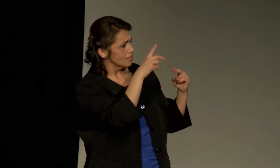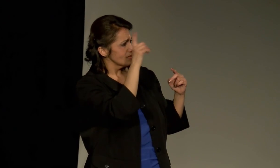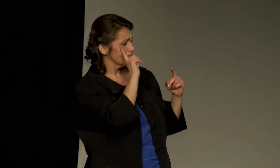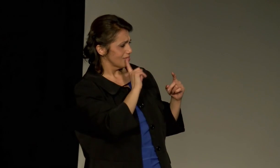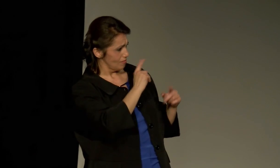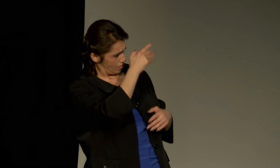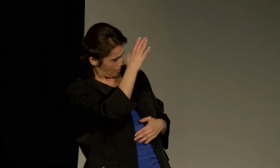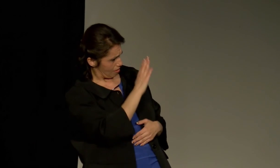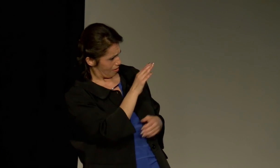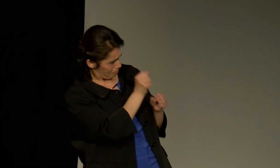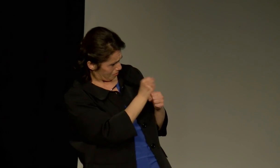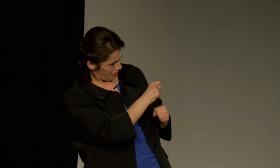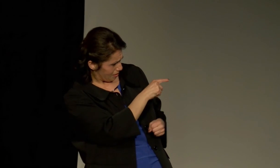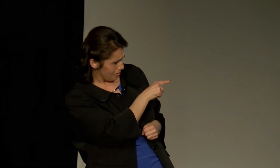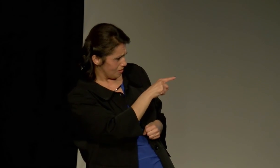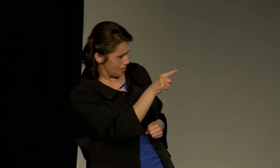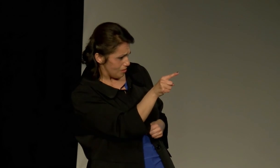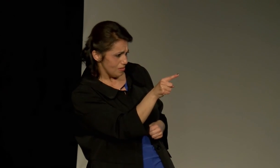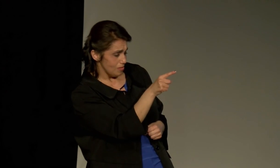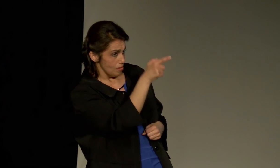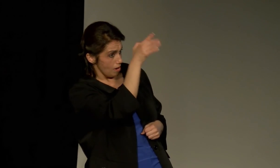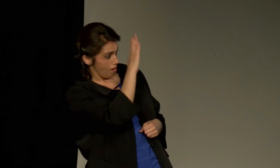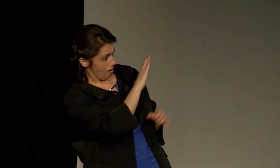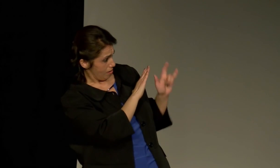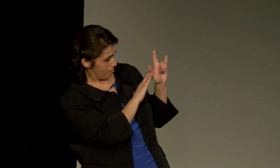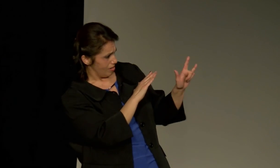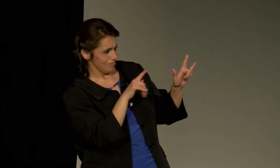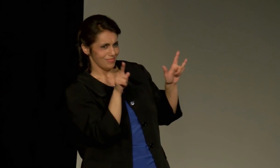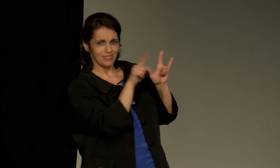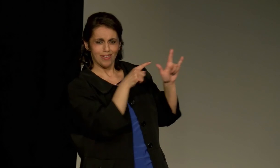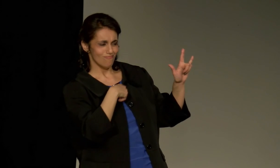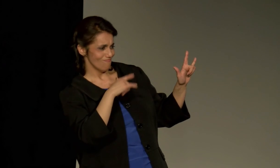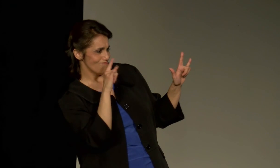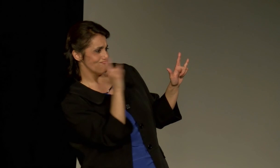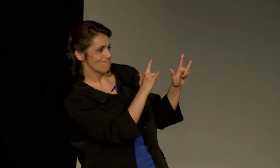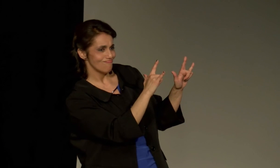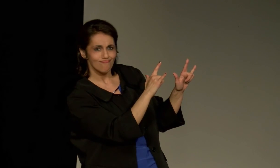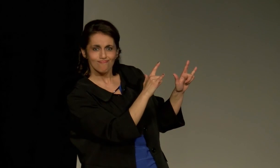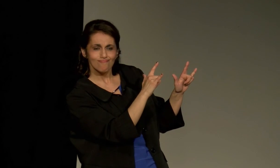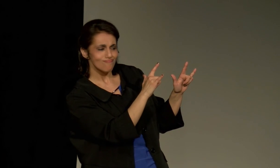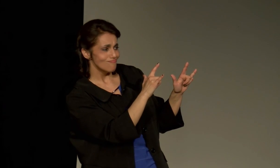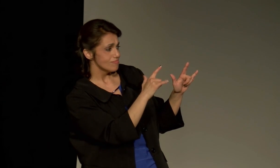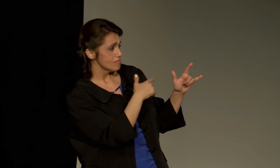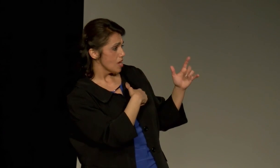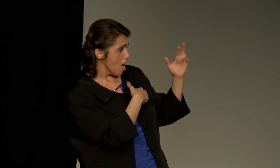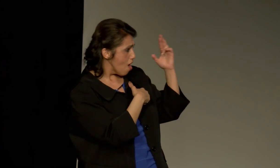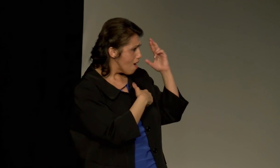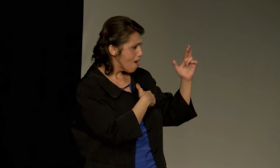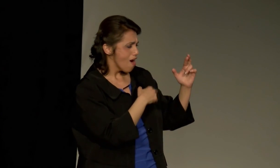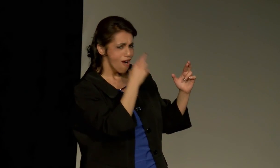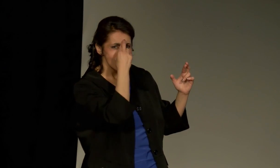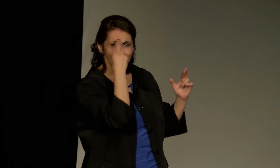Look at the beautiful deaf culture. Look at the beautiful people that God made. God loves deaf people.